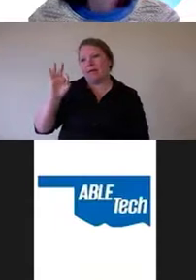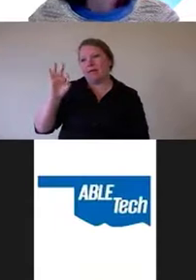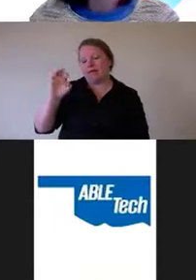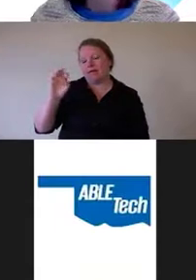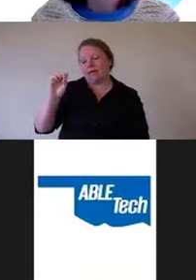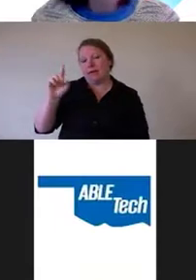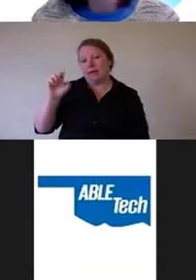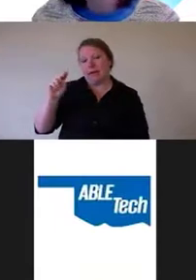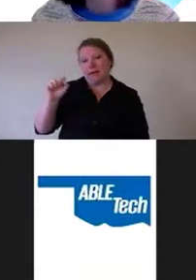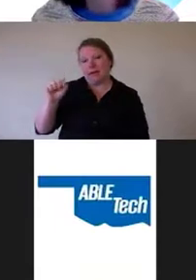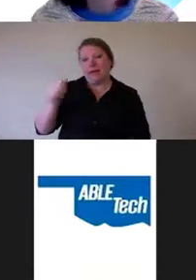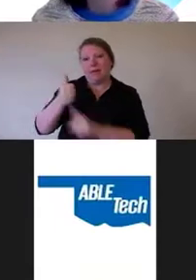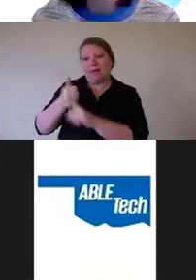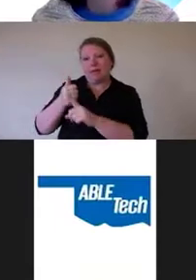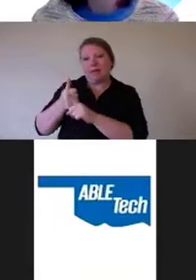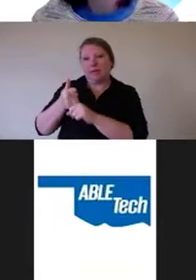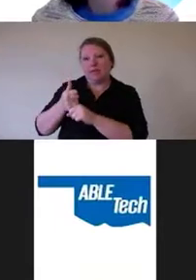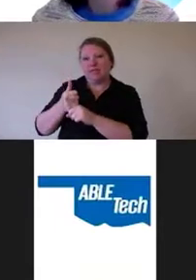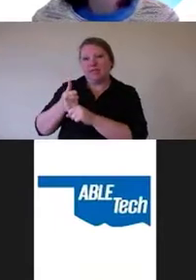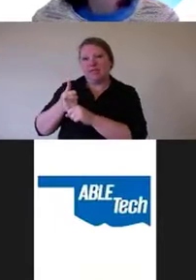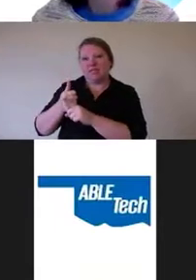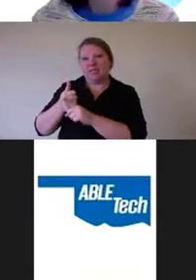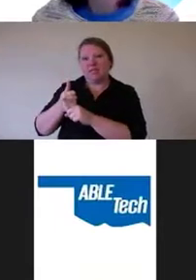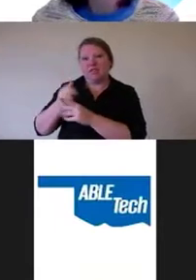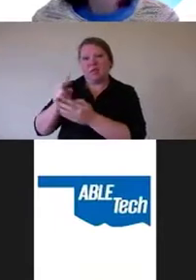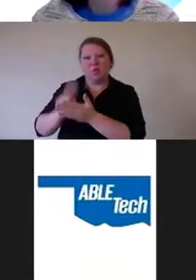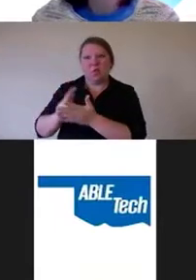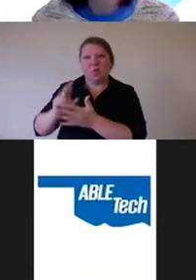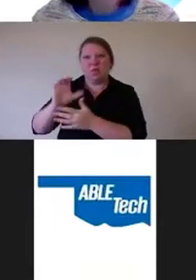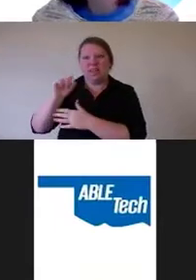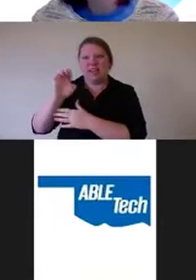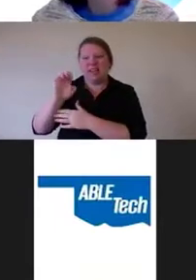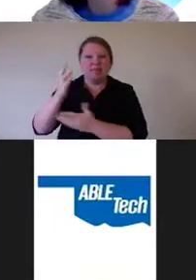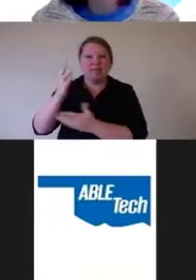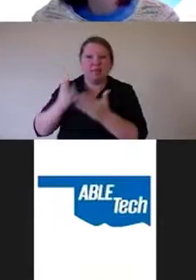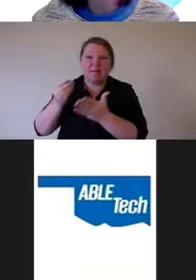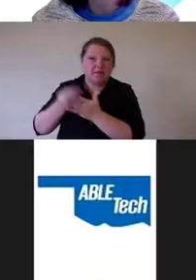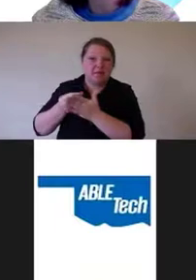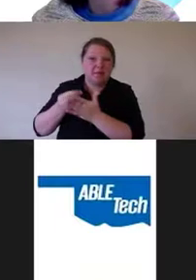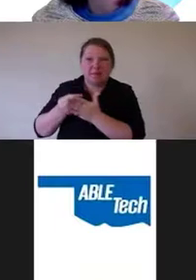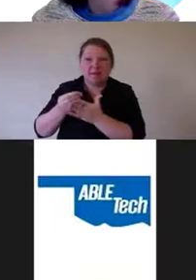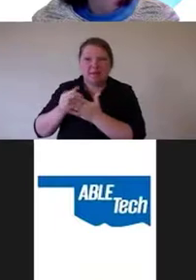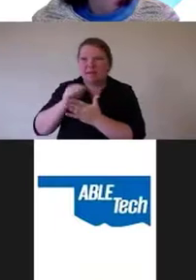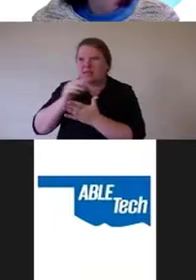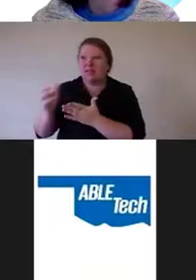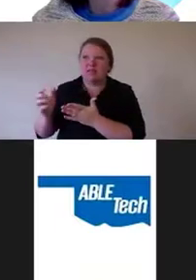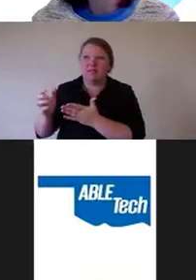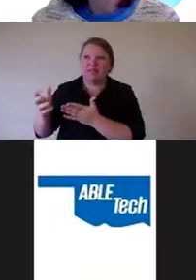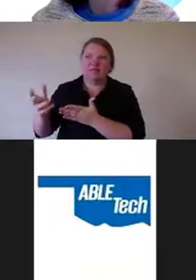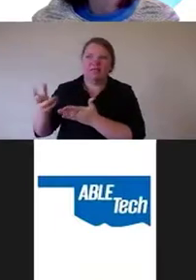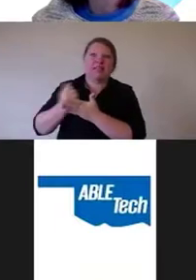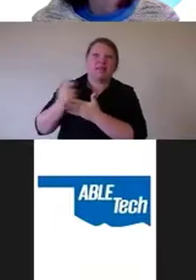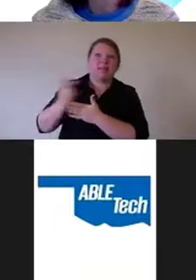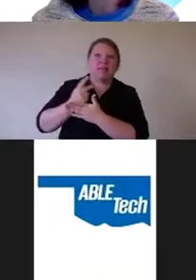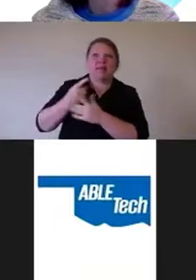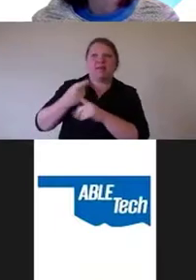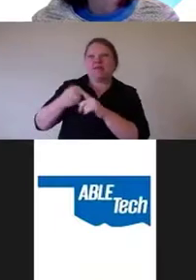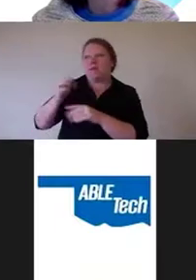they may not be able to recover their money against the overlay companies because there's all kinds of exclusions in